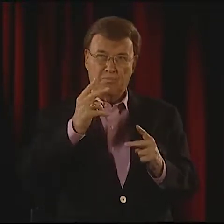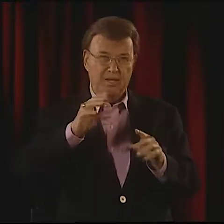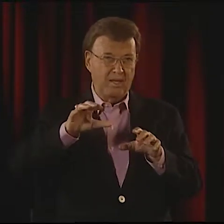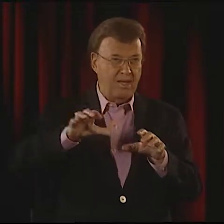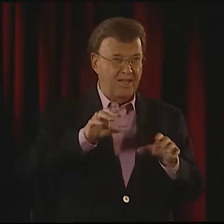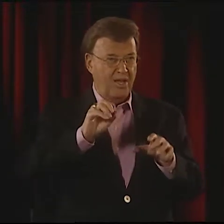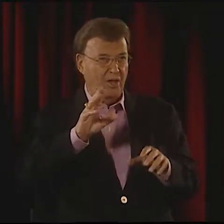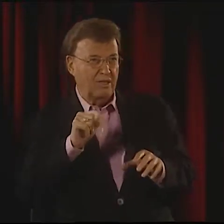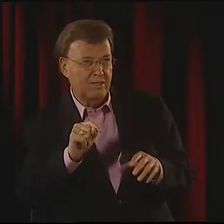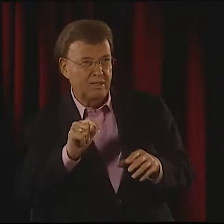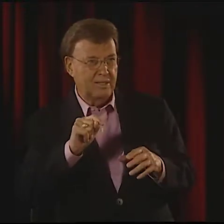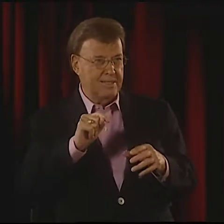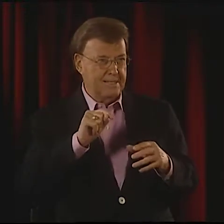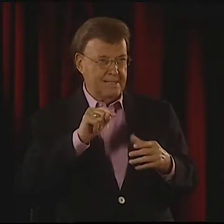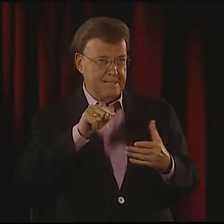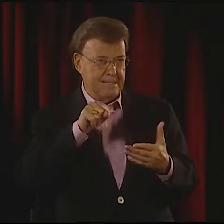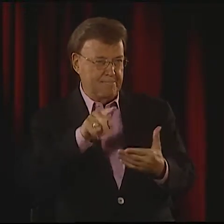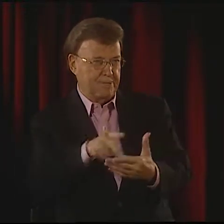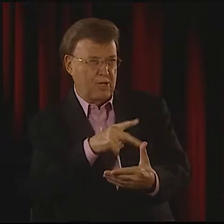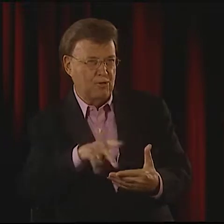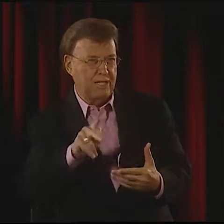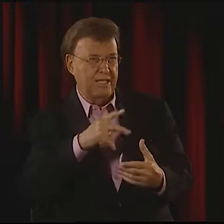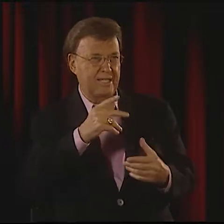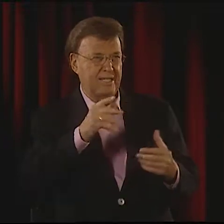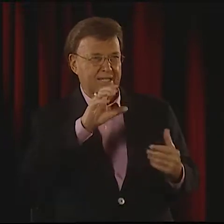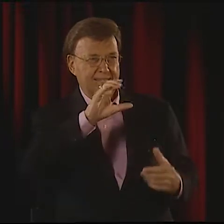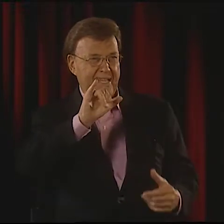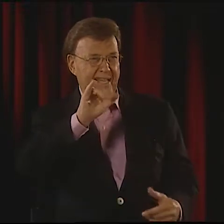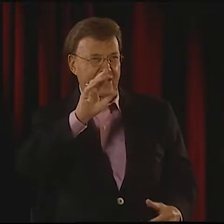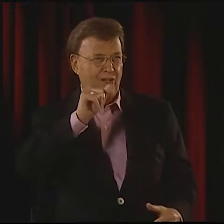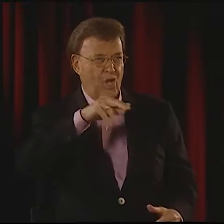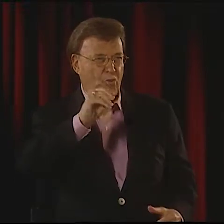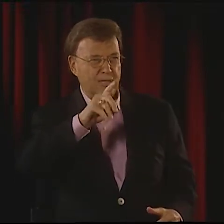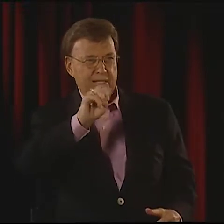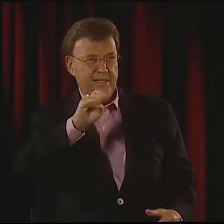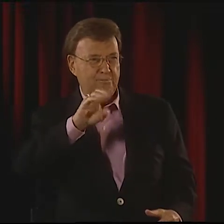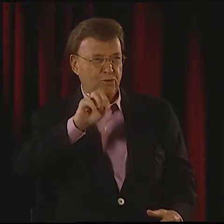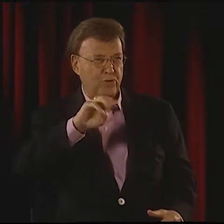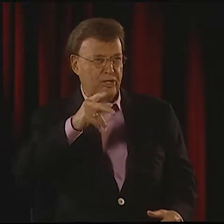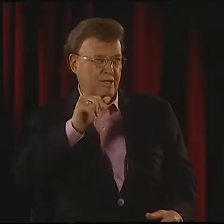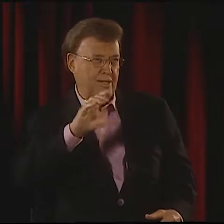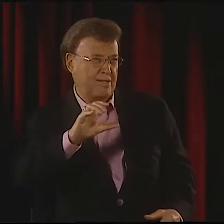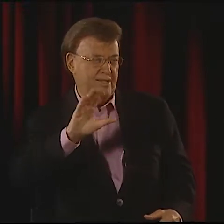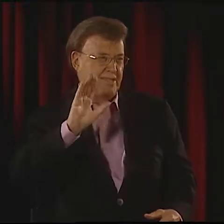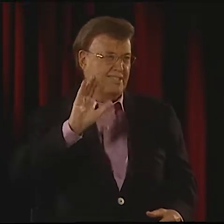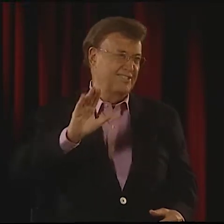I WOULD WATCH HIM ACTING OUT A POEM, LIKE CYRANO DE BERGERAC--